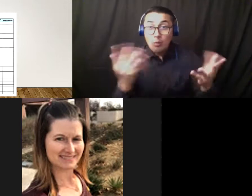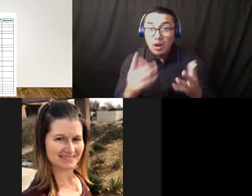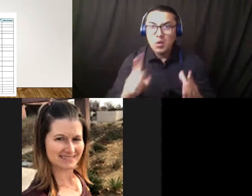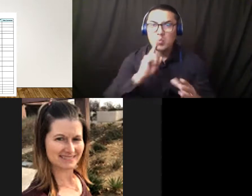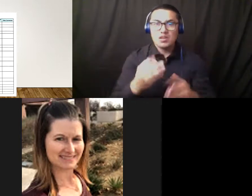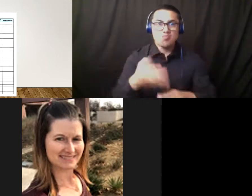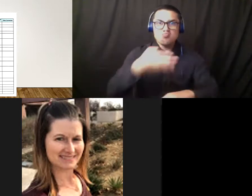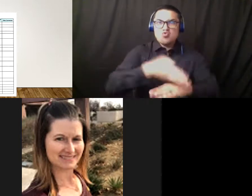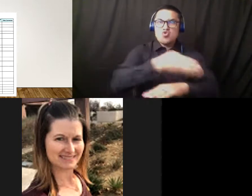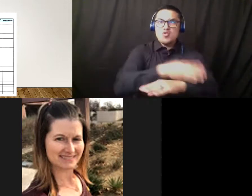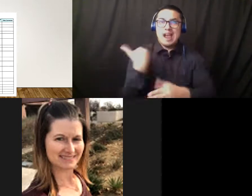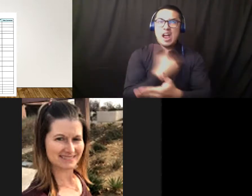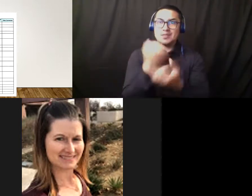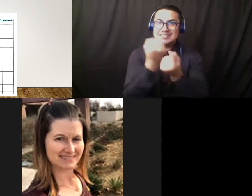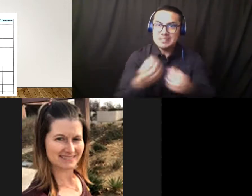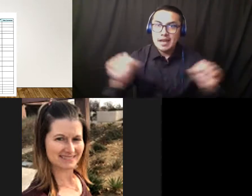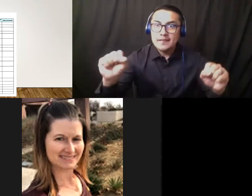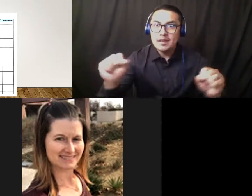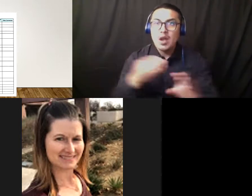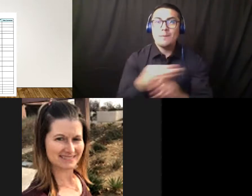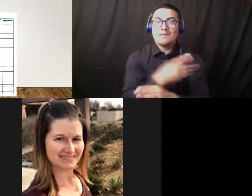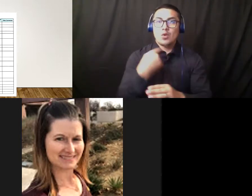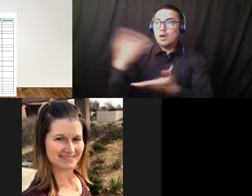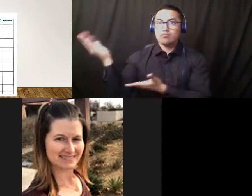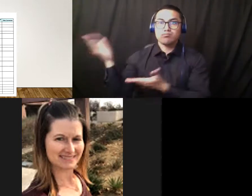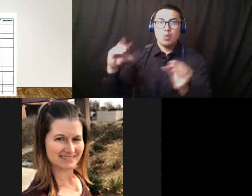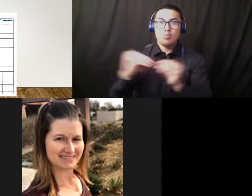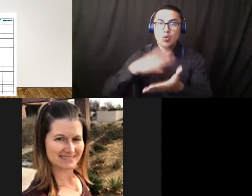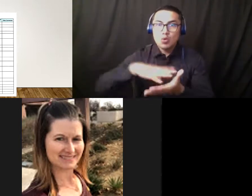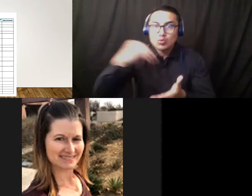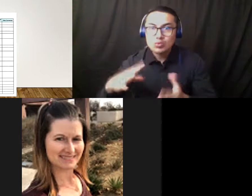the campus before we bring more people back. Thank you. Any questions or